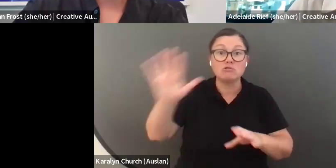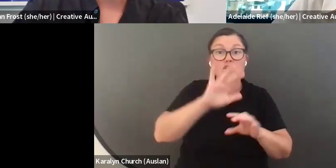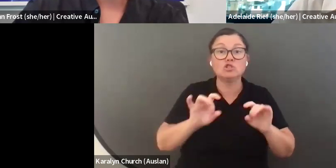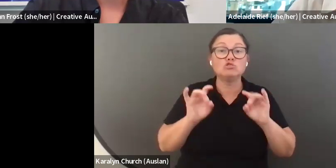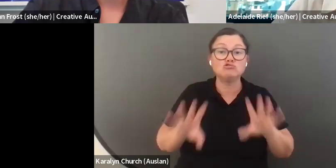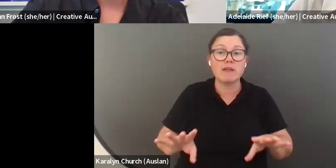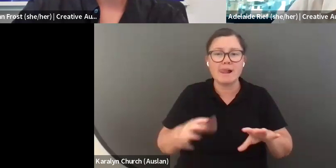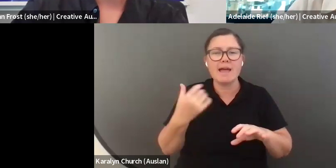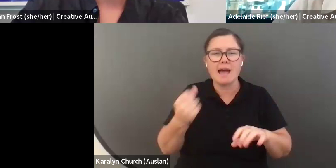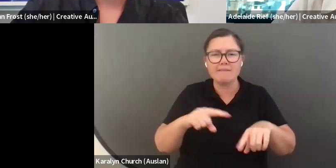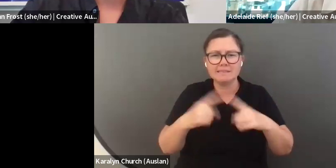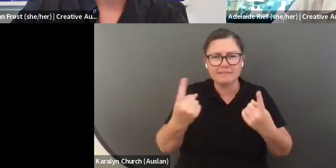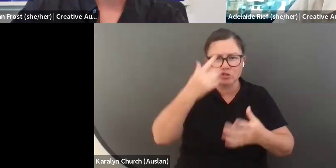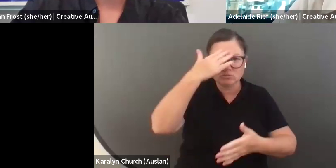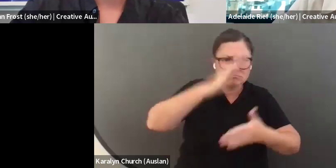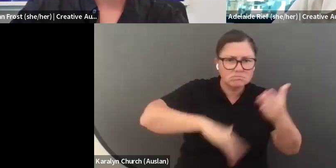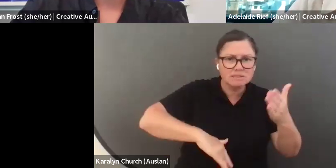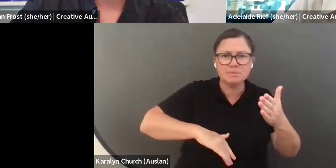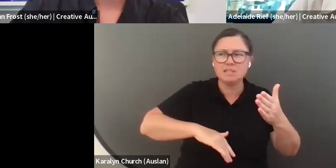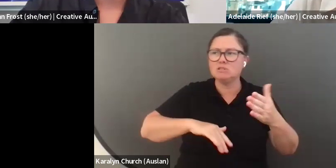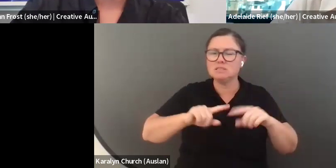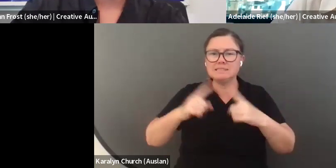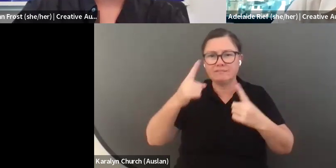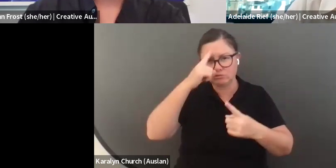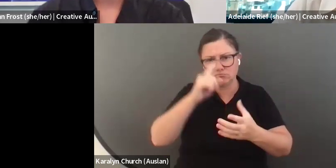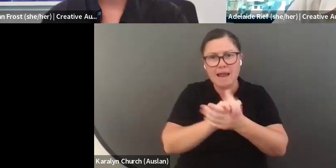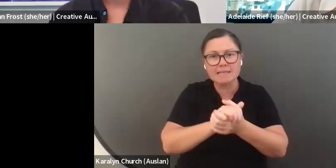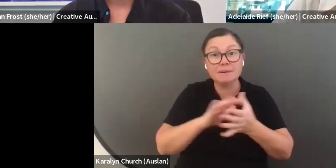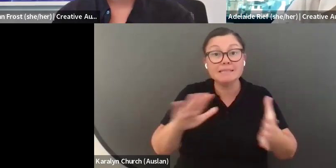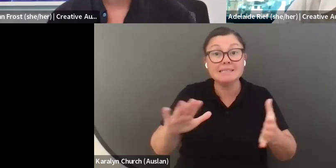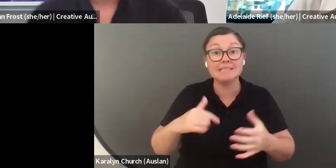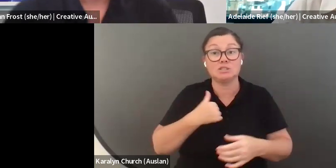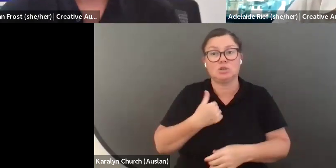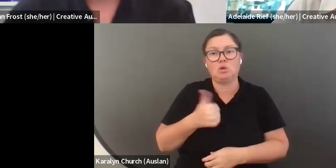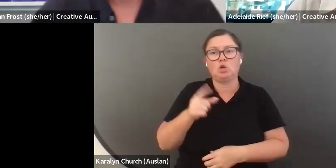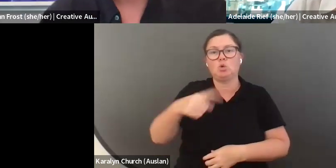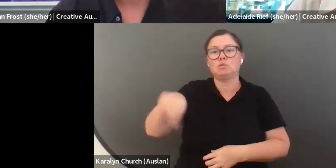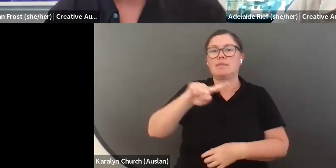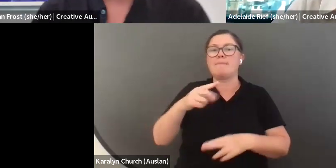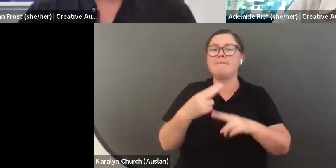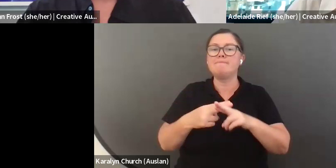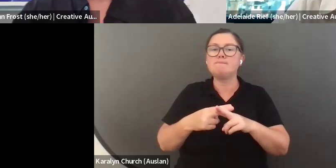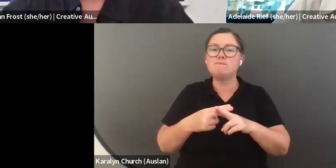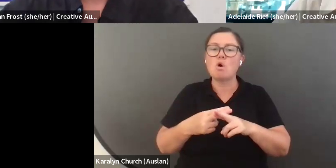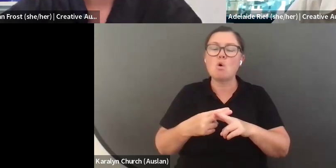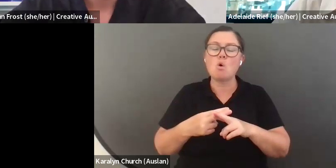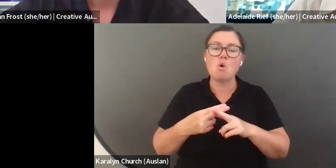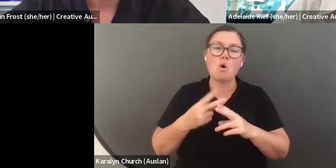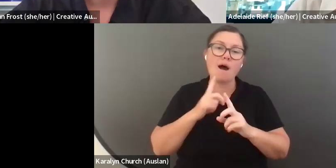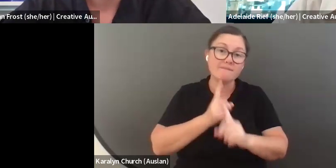who we rely on for advice and guidance in terms of the assessment that